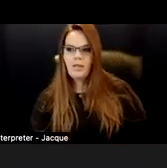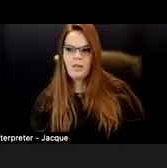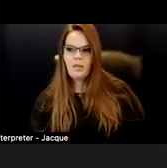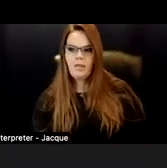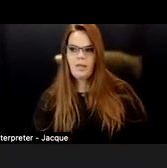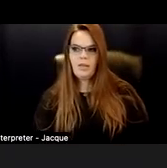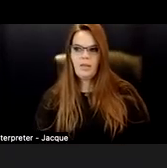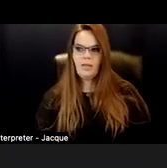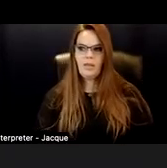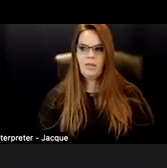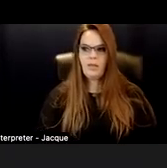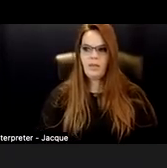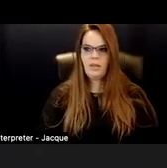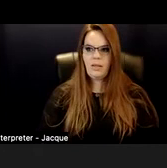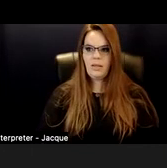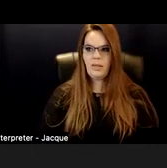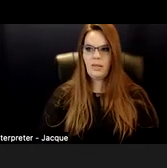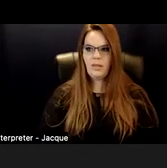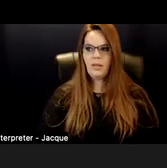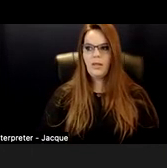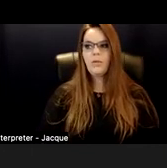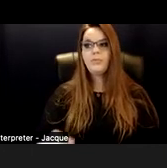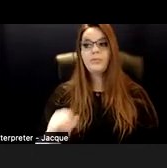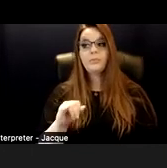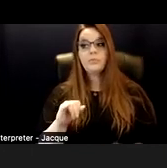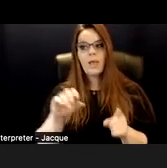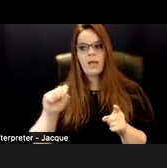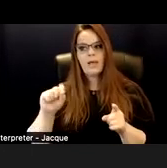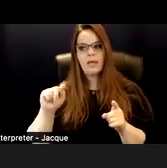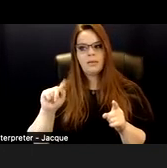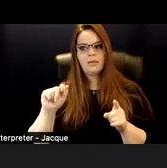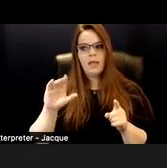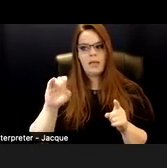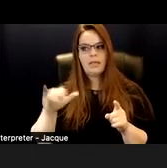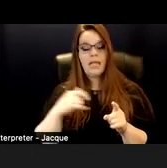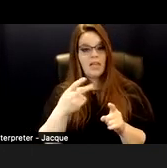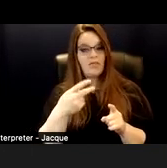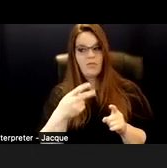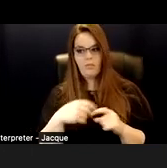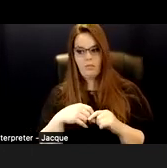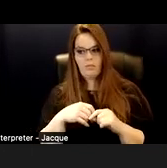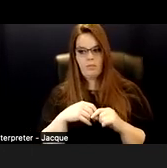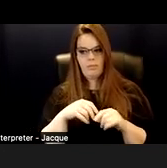OK. So if you and I go to a building and there's no ramp, typically people